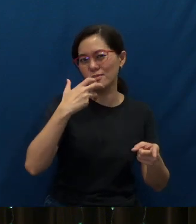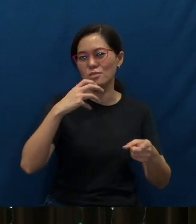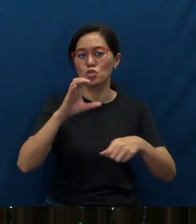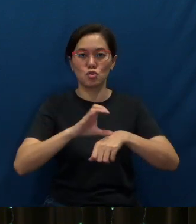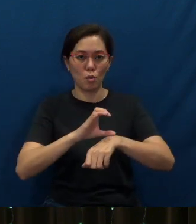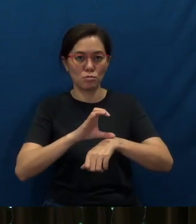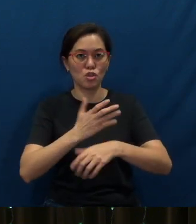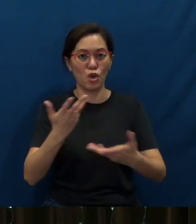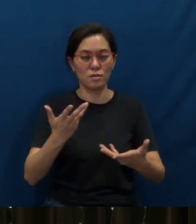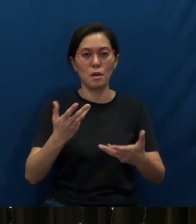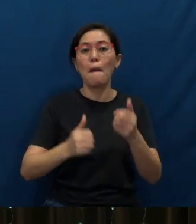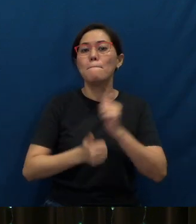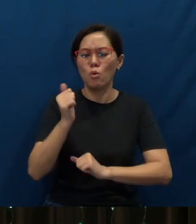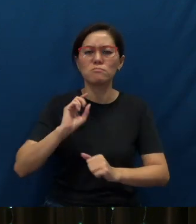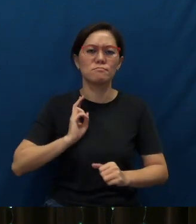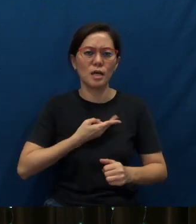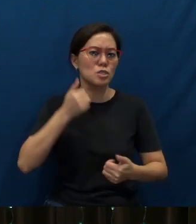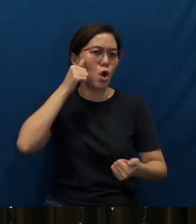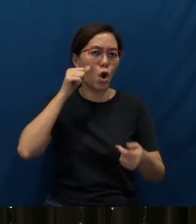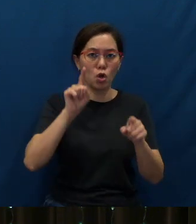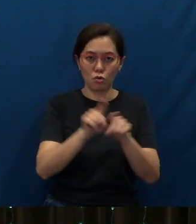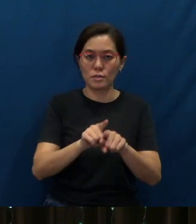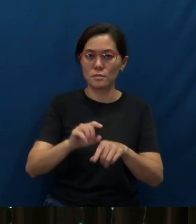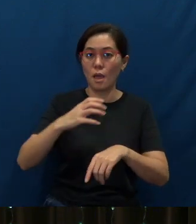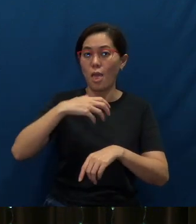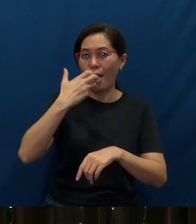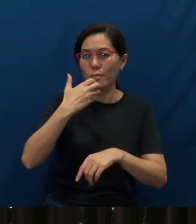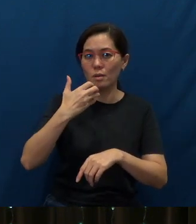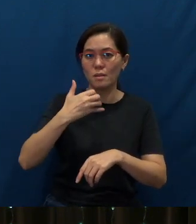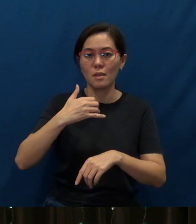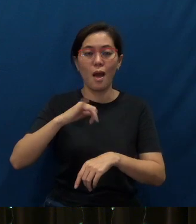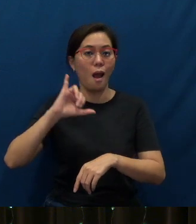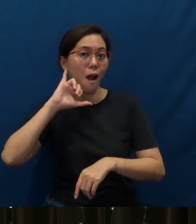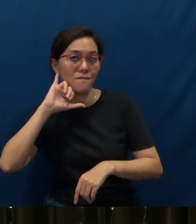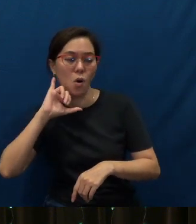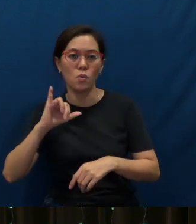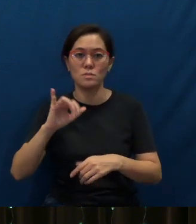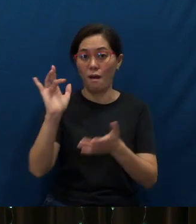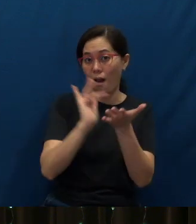You know, most of us would agree that the Apple iPhone, the Apple iPad